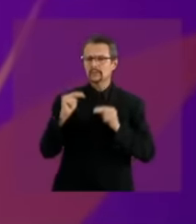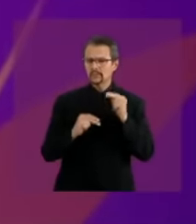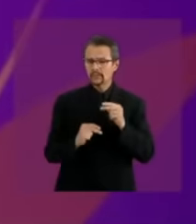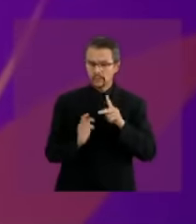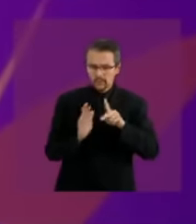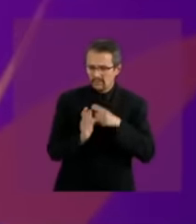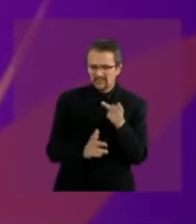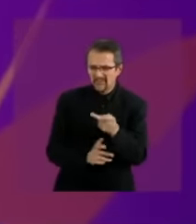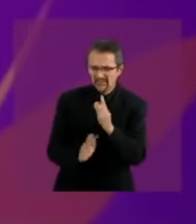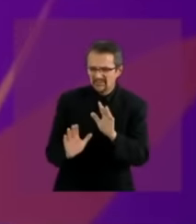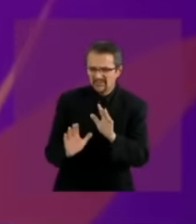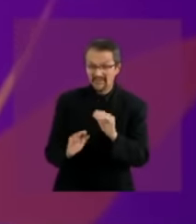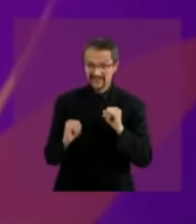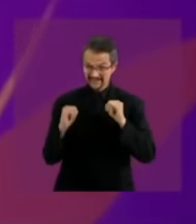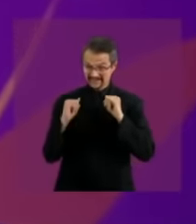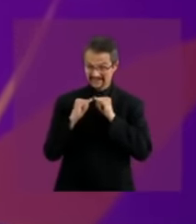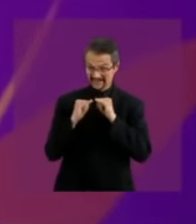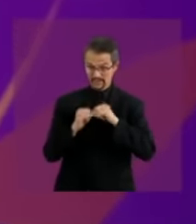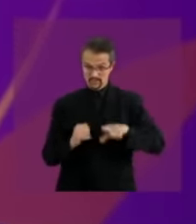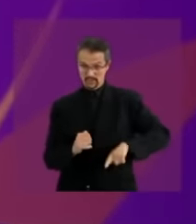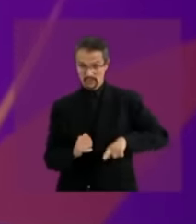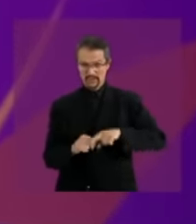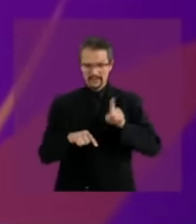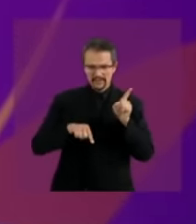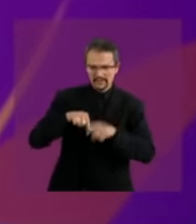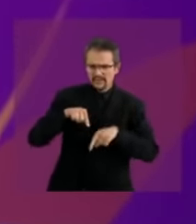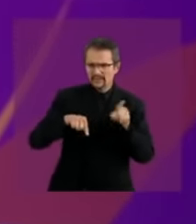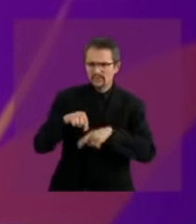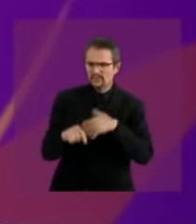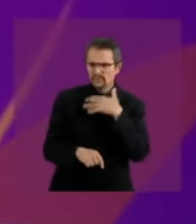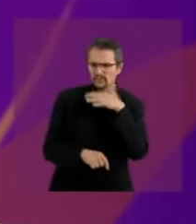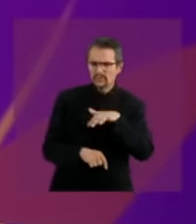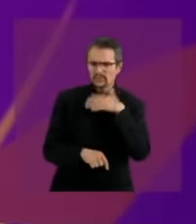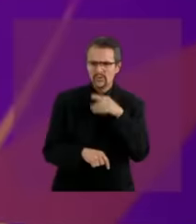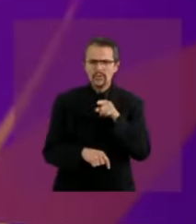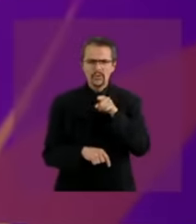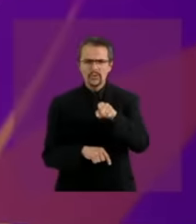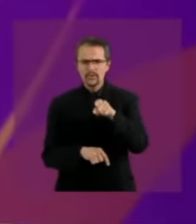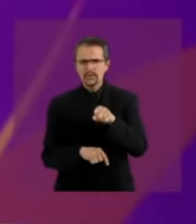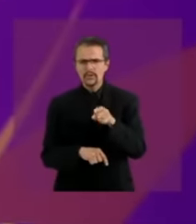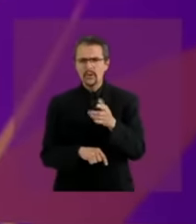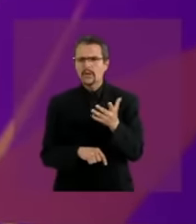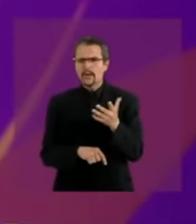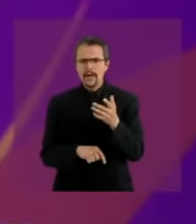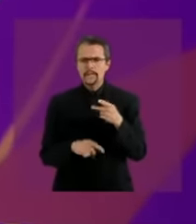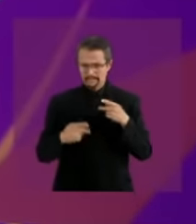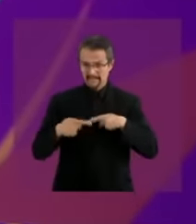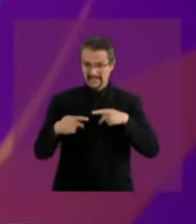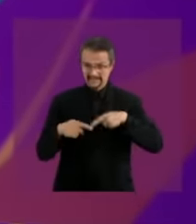who these institutions have to have for their fight against corruption to be credible or